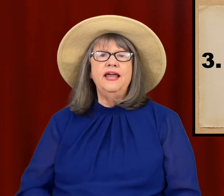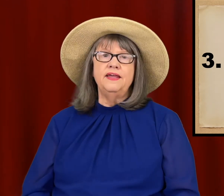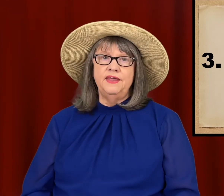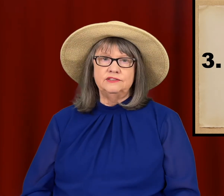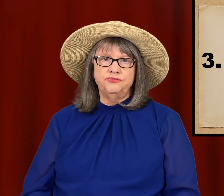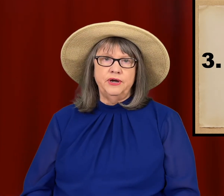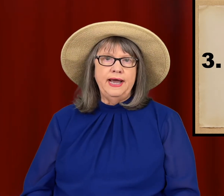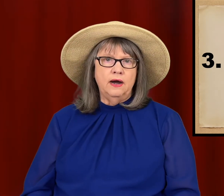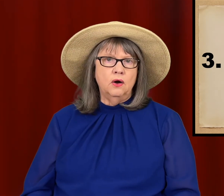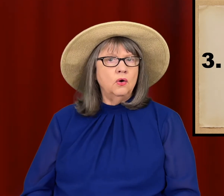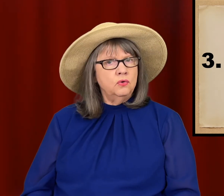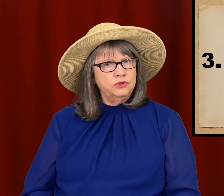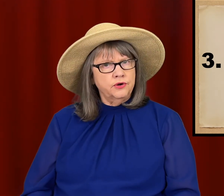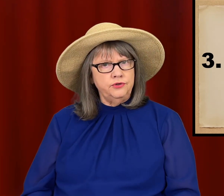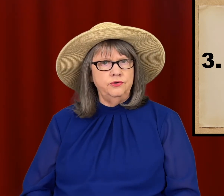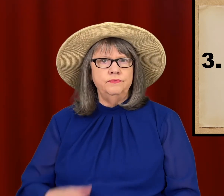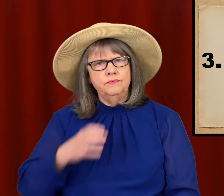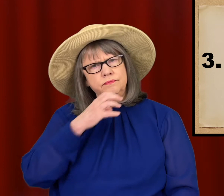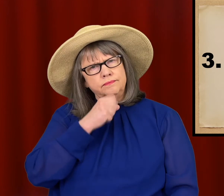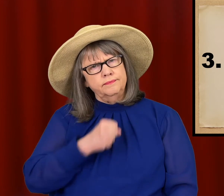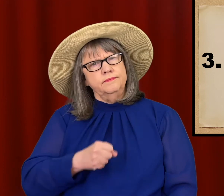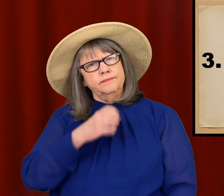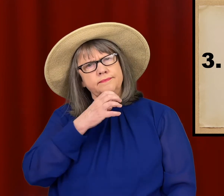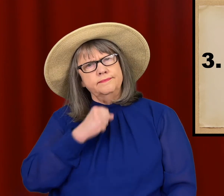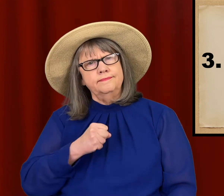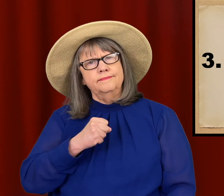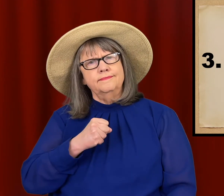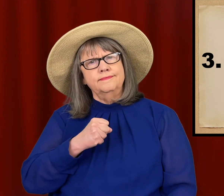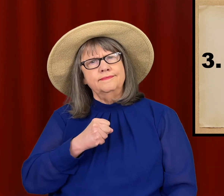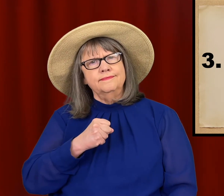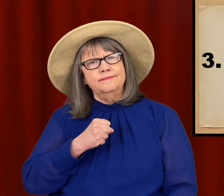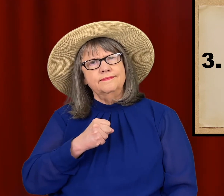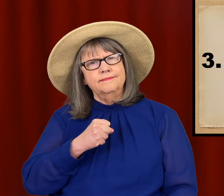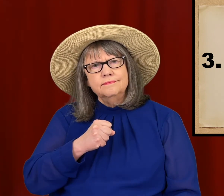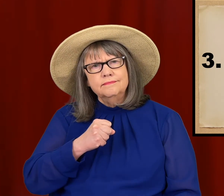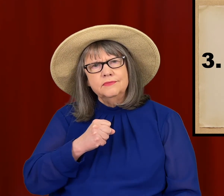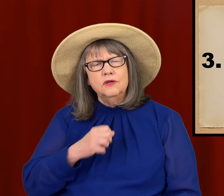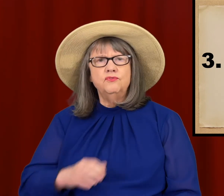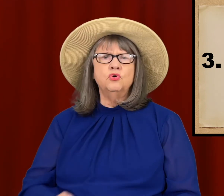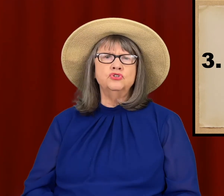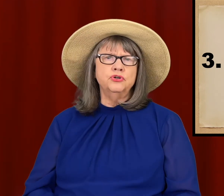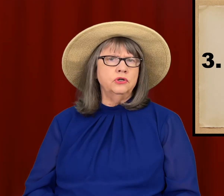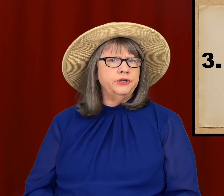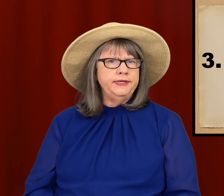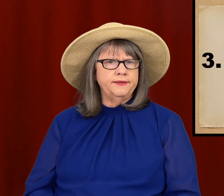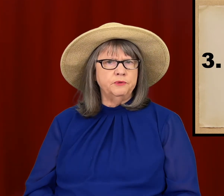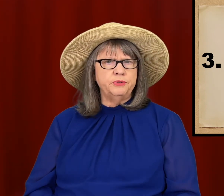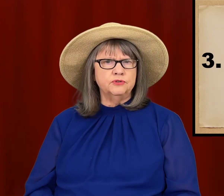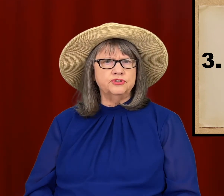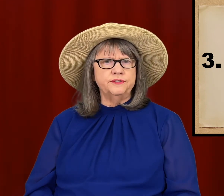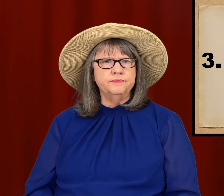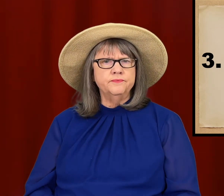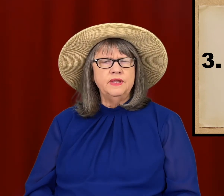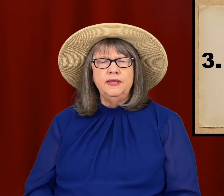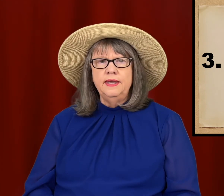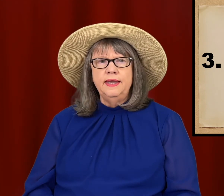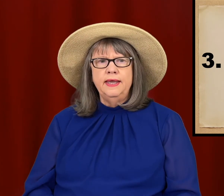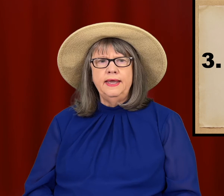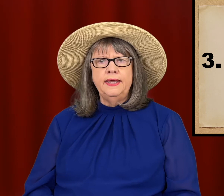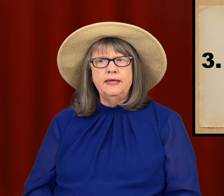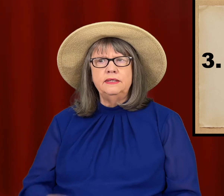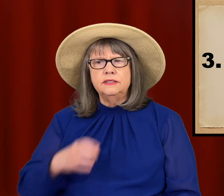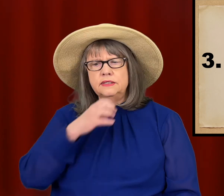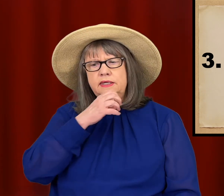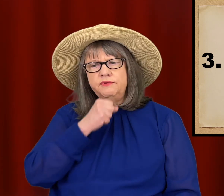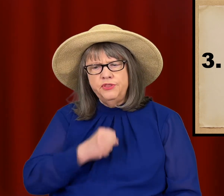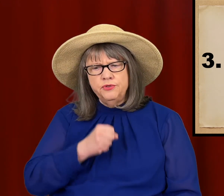And that's for HOW-OLD-ARE-YOU? Of course you're looking at the person and even though